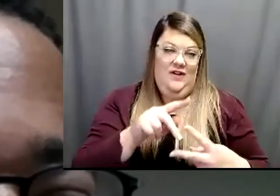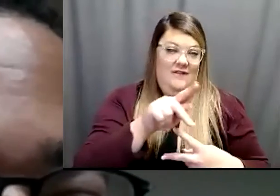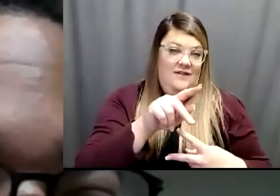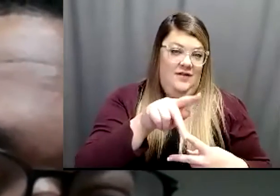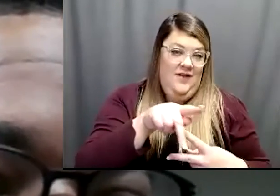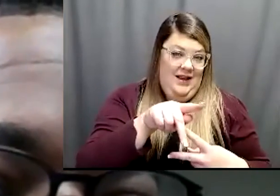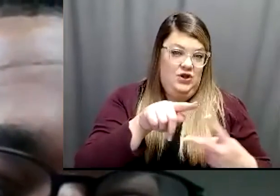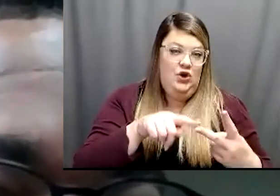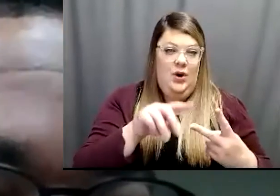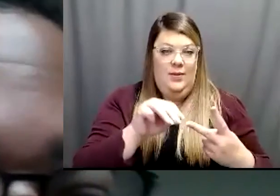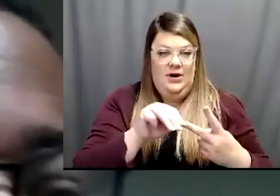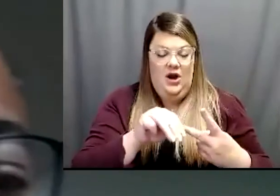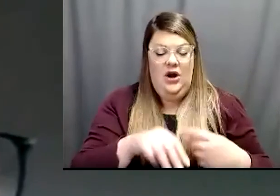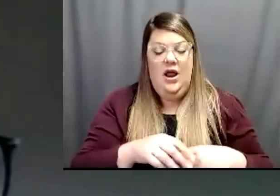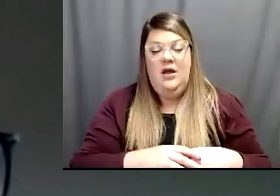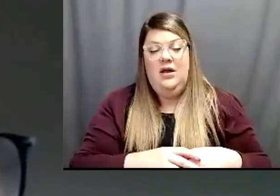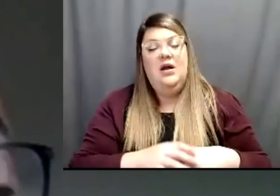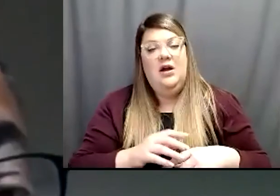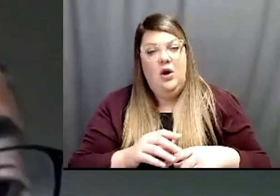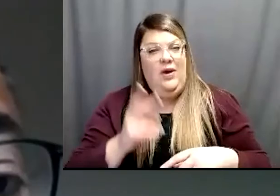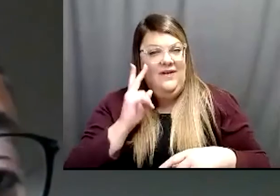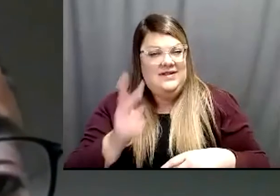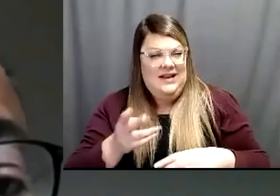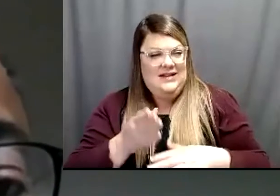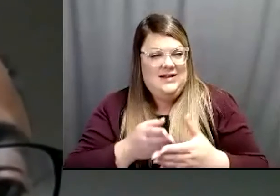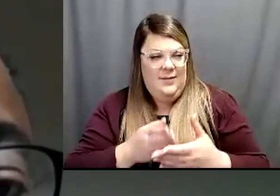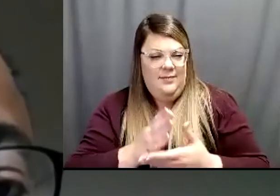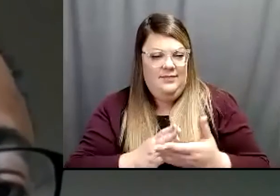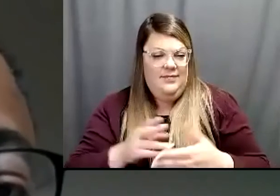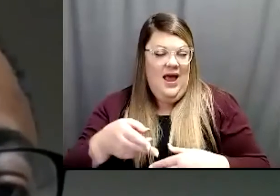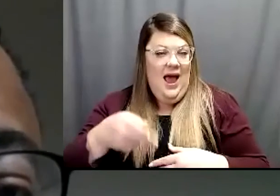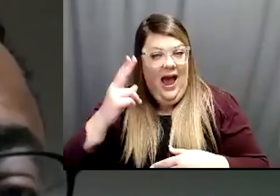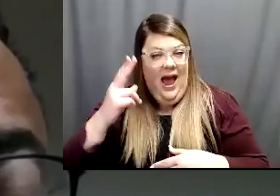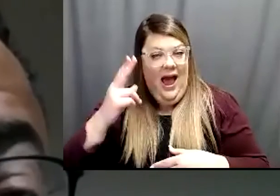after someone had the Atracinica and then got an another type of MRNA vaccine they're